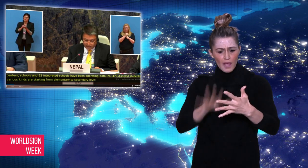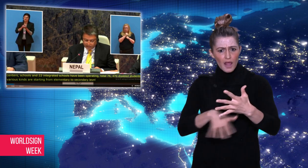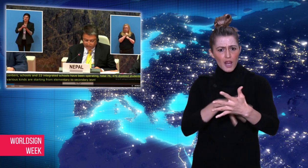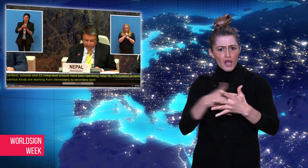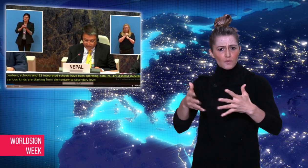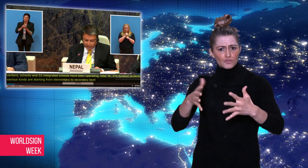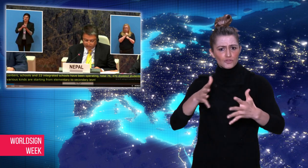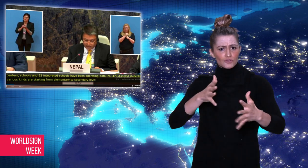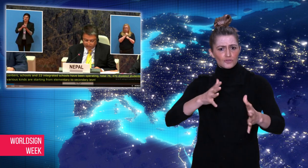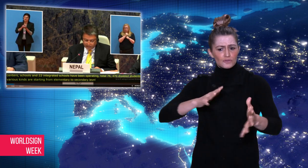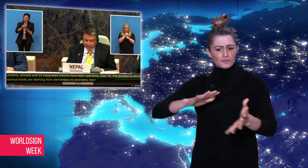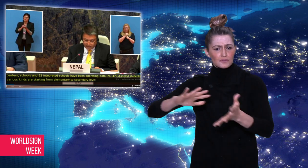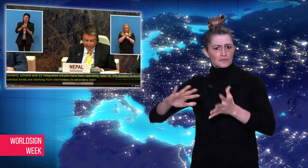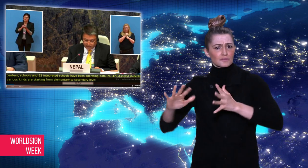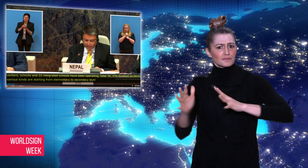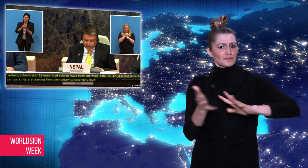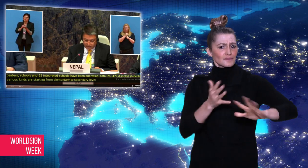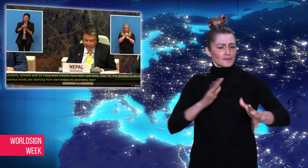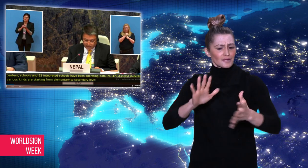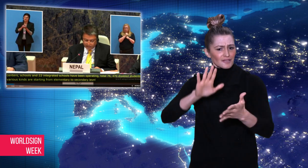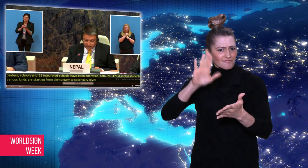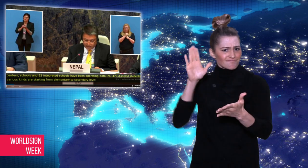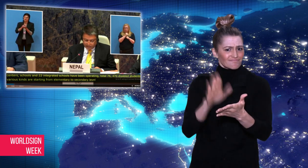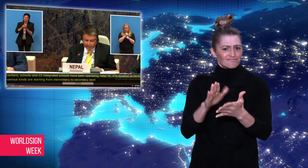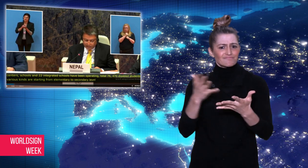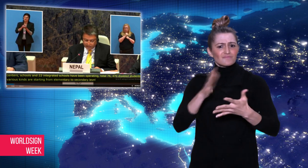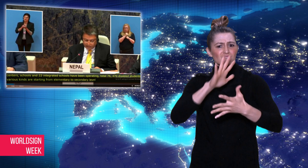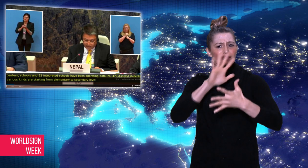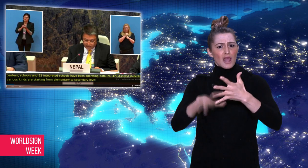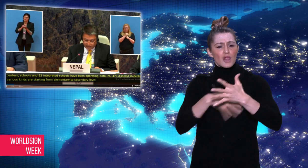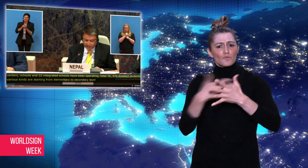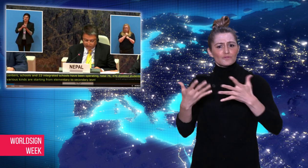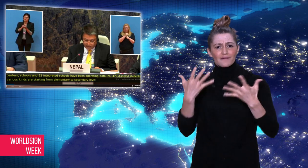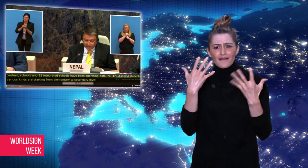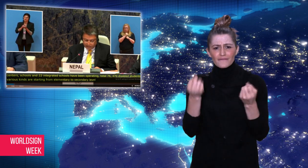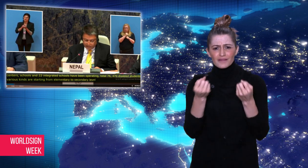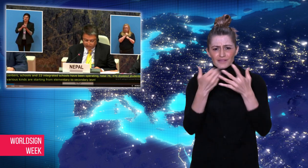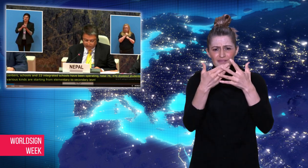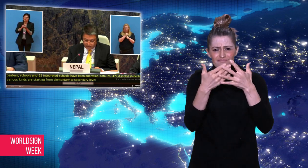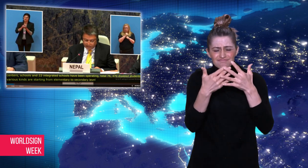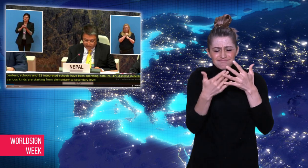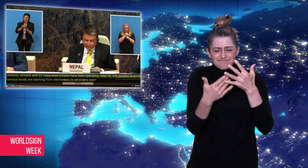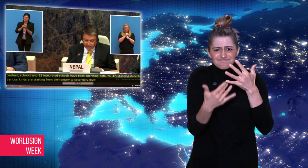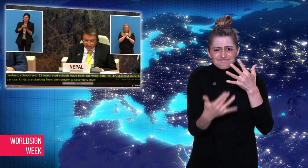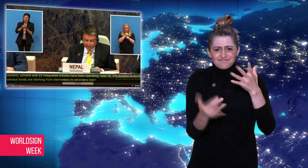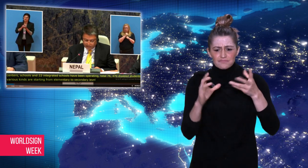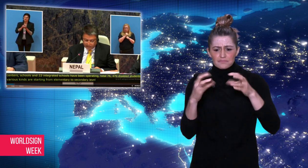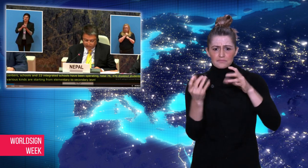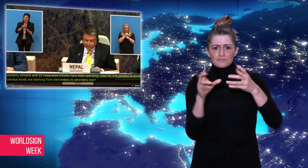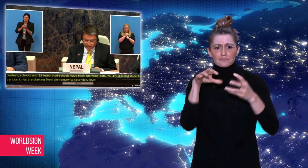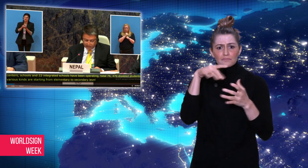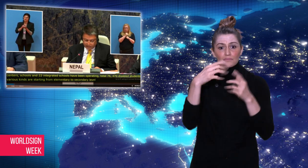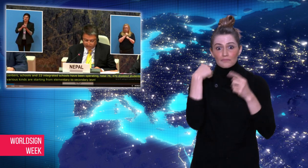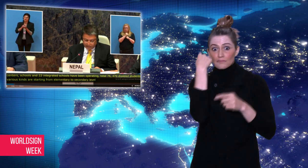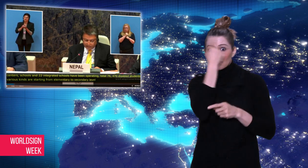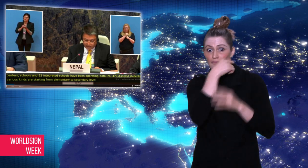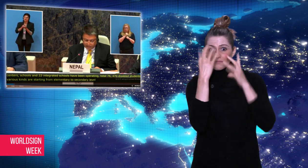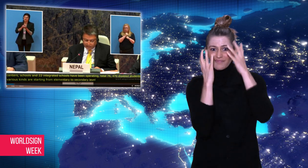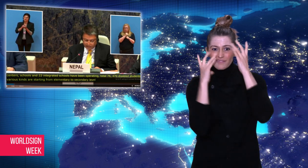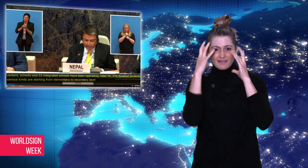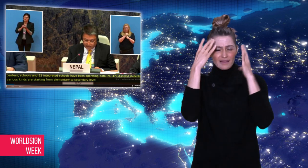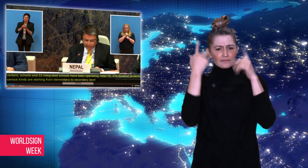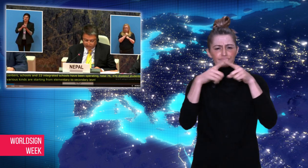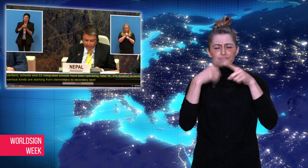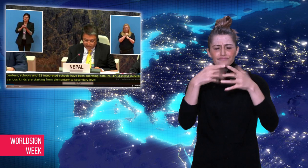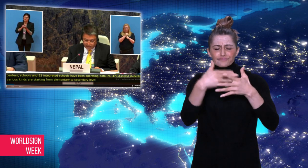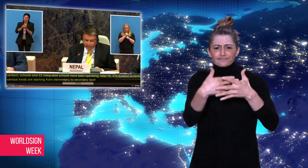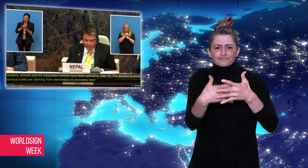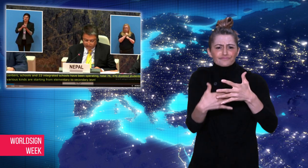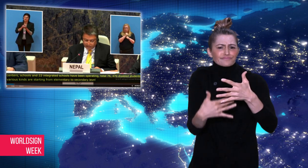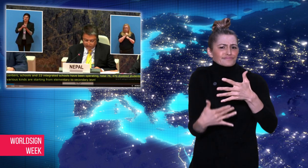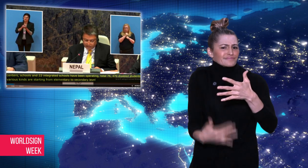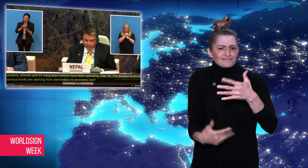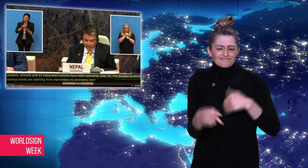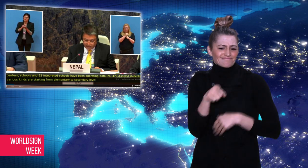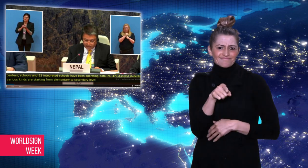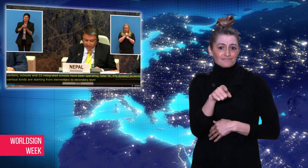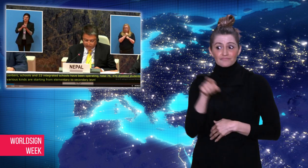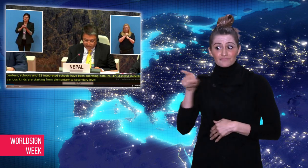unique grammatical features and functions of sign